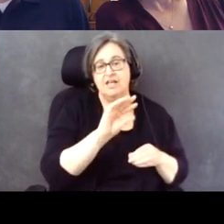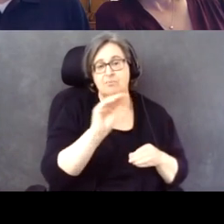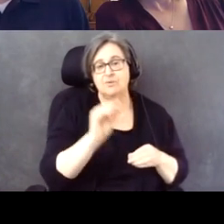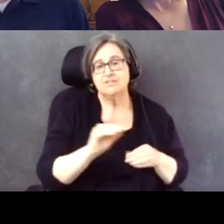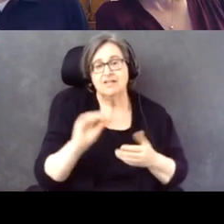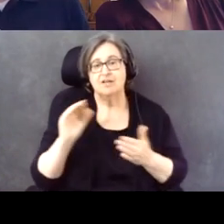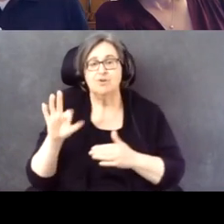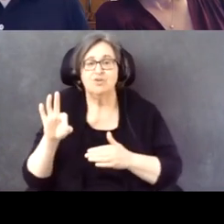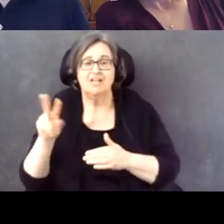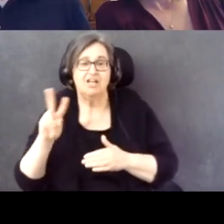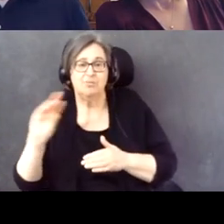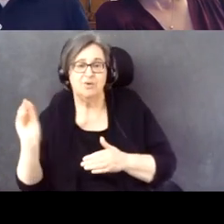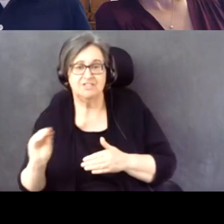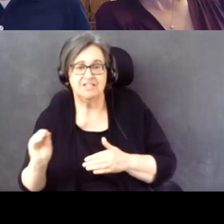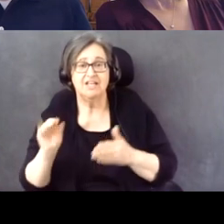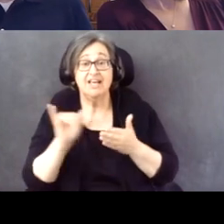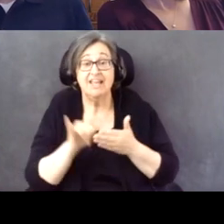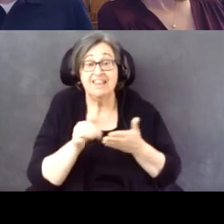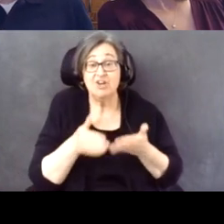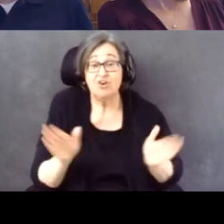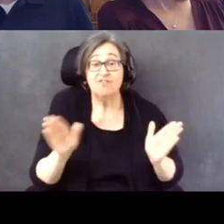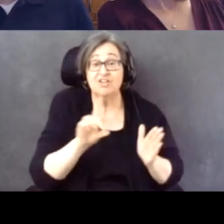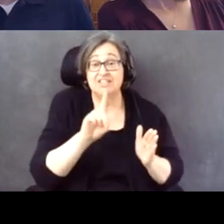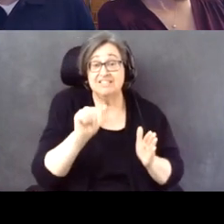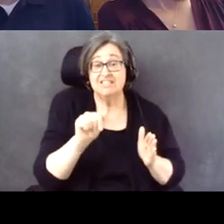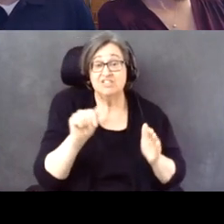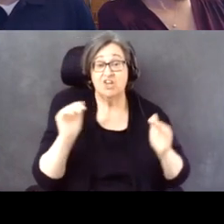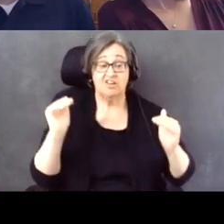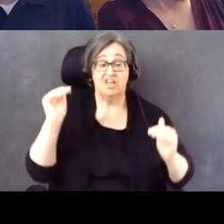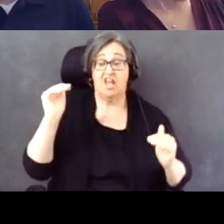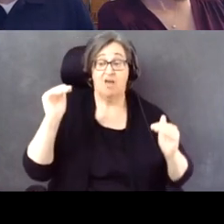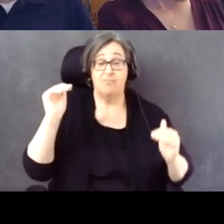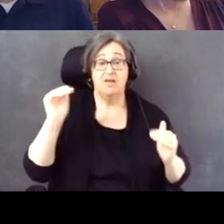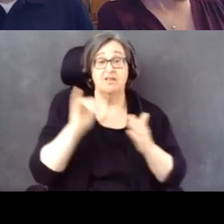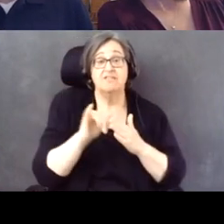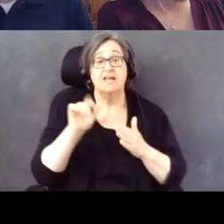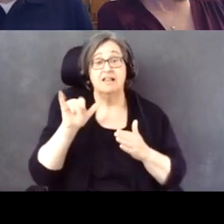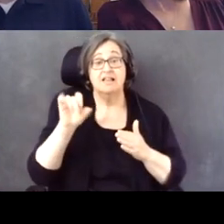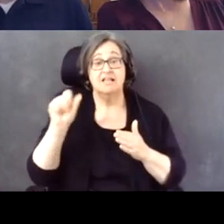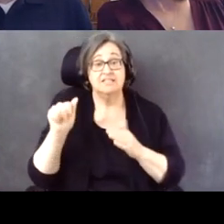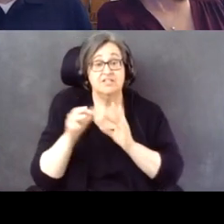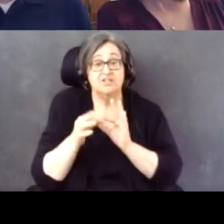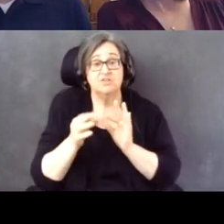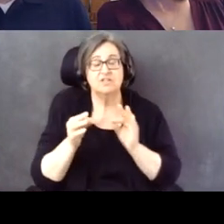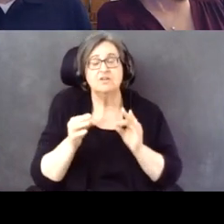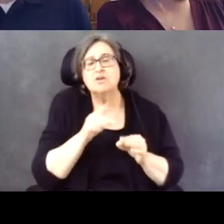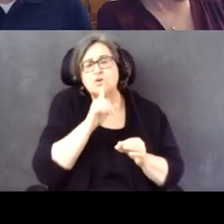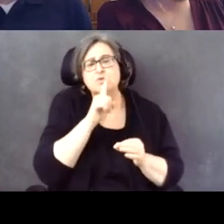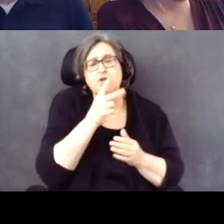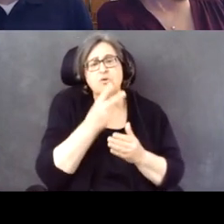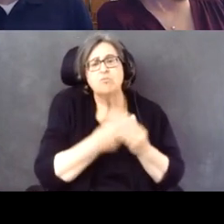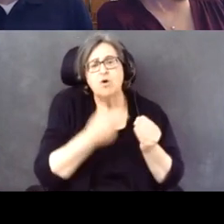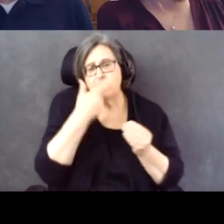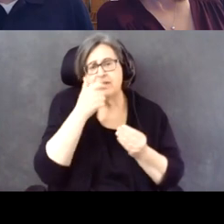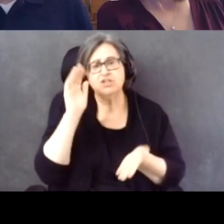So the overall disability turn out gap that Lisa talked about is due both to lower registration,